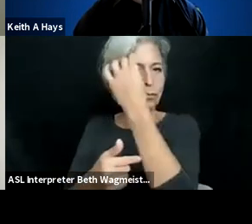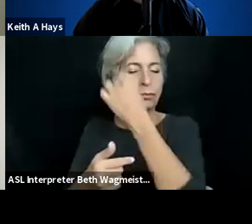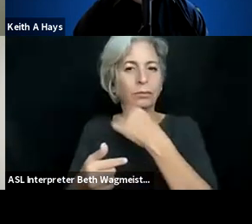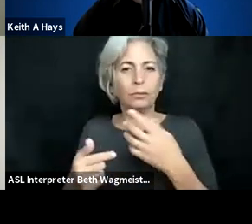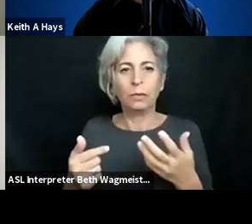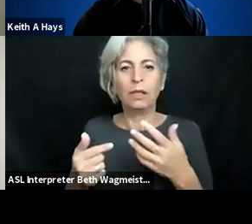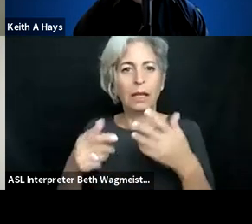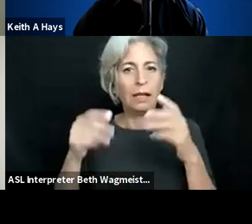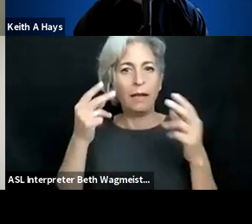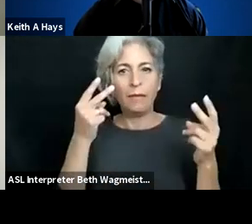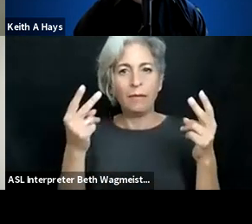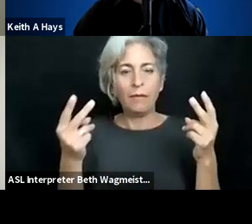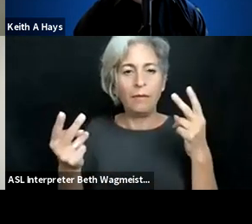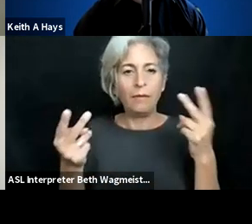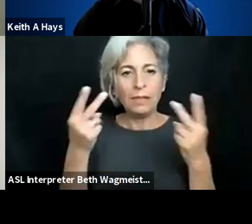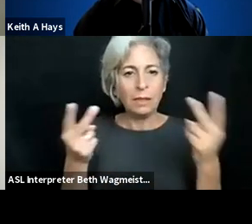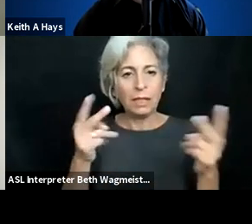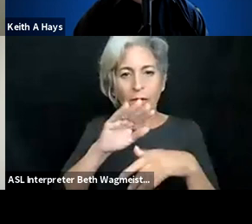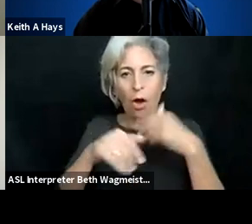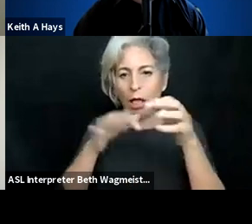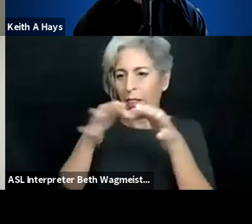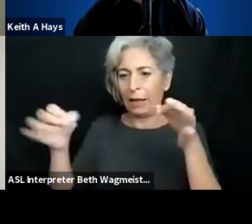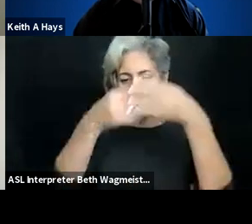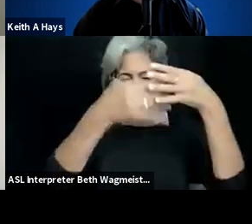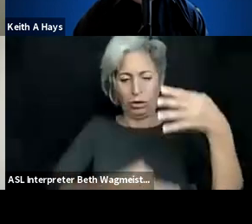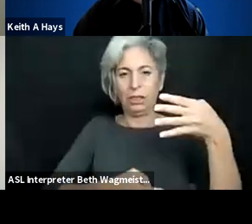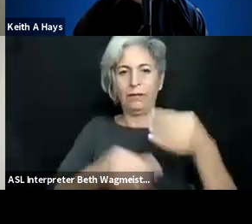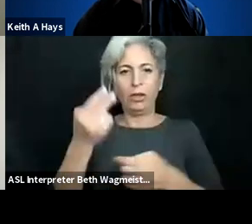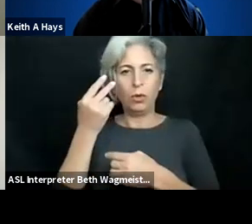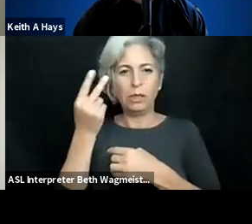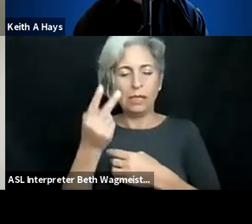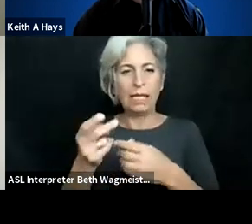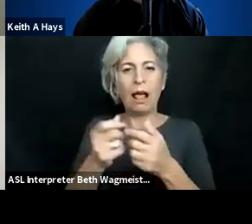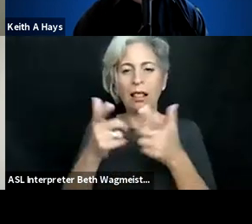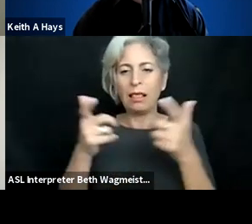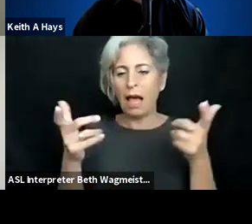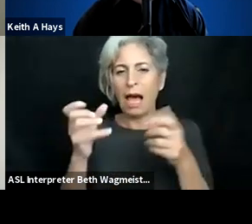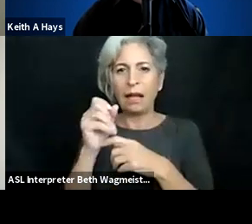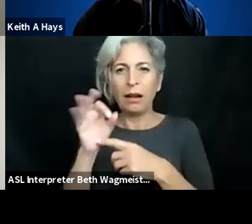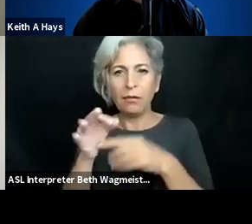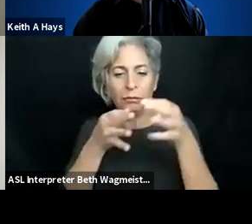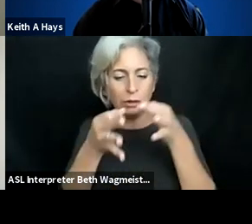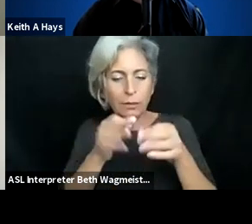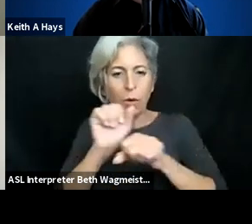a few very modern complements for example the